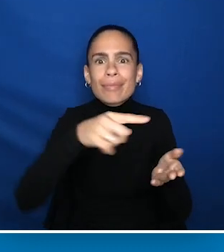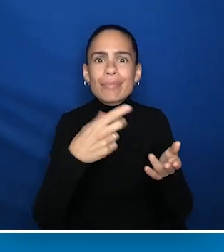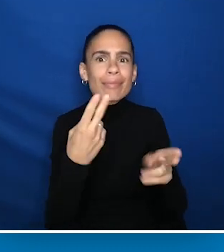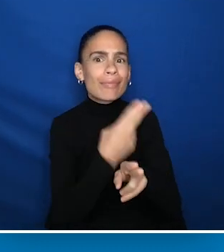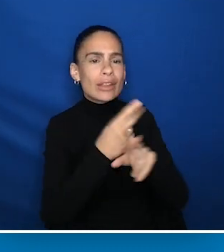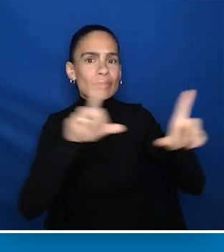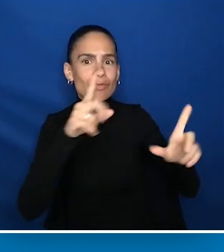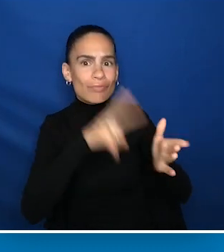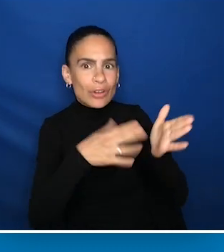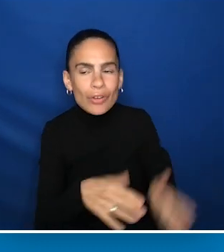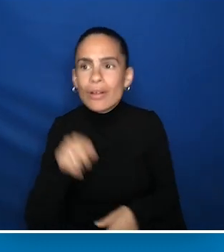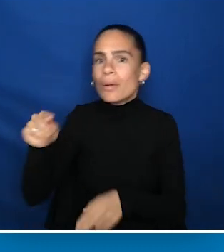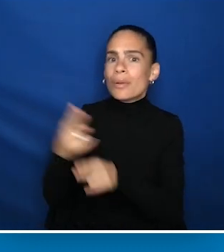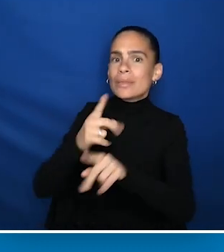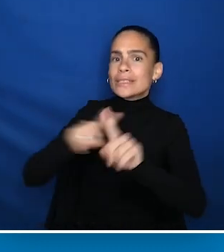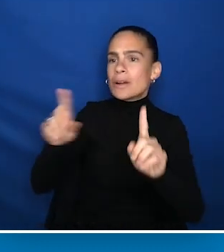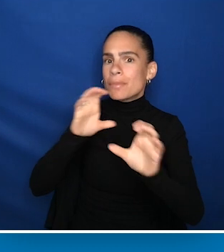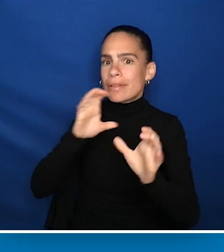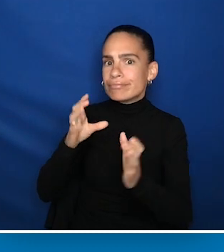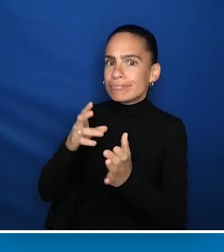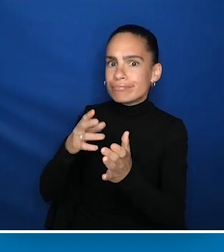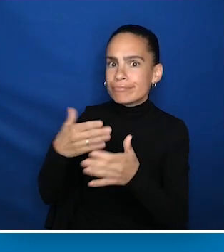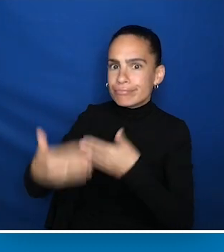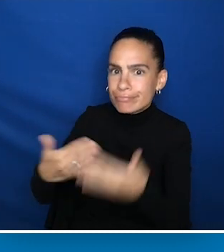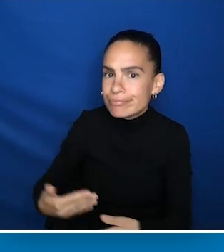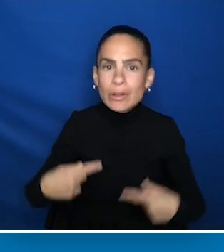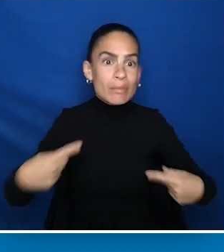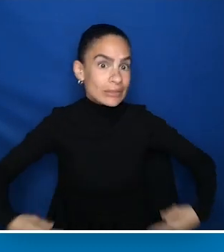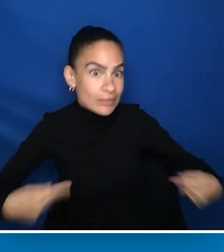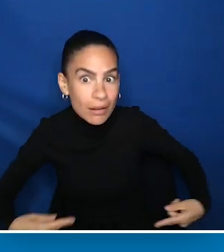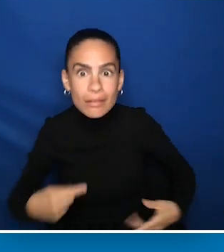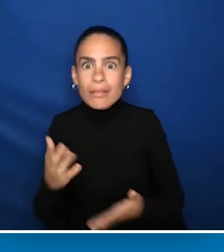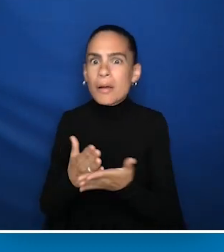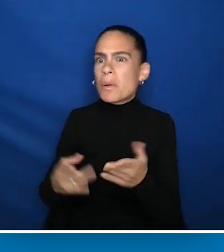who use AAC, our friends who use wheelchairs, or our friends who have more than one disability.